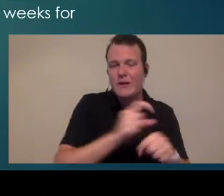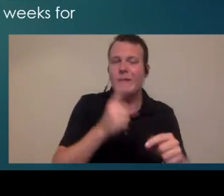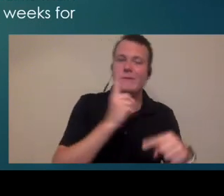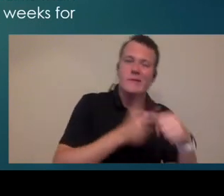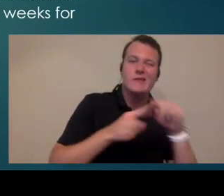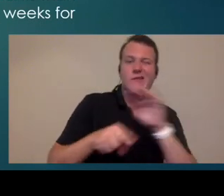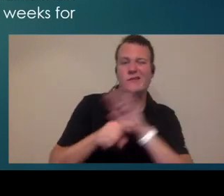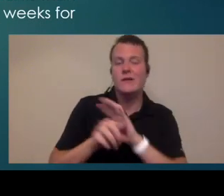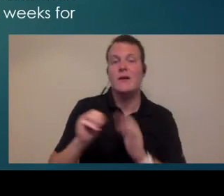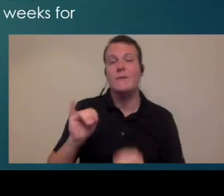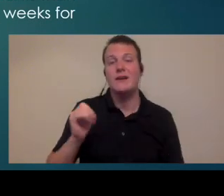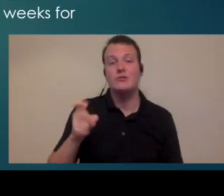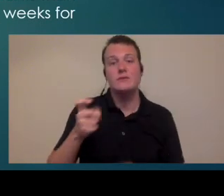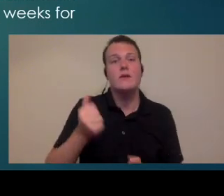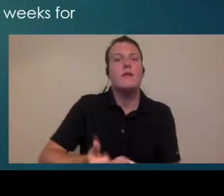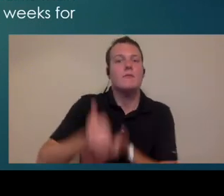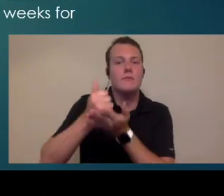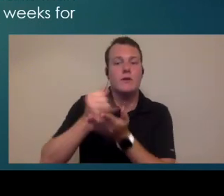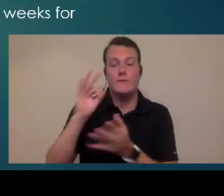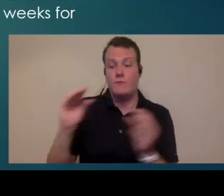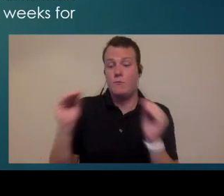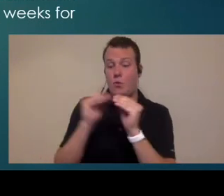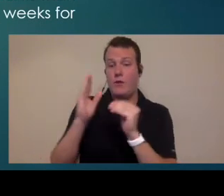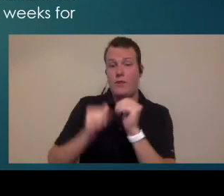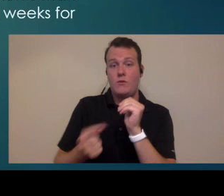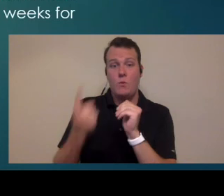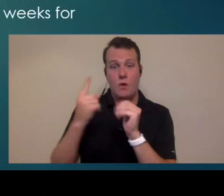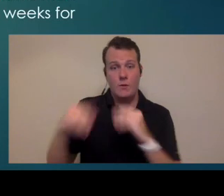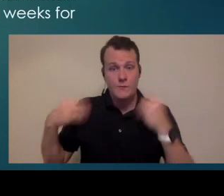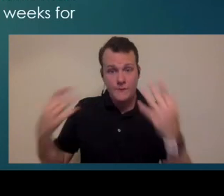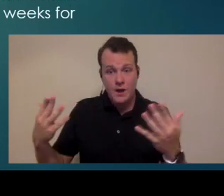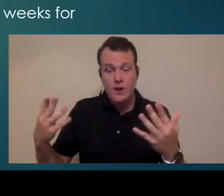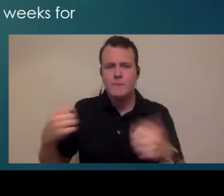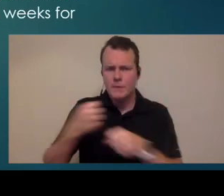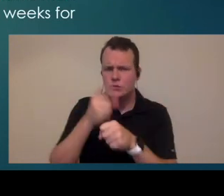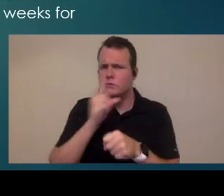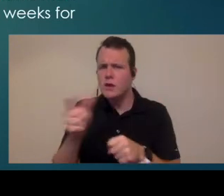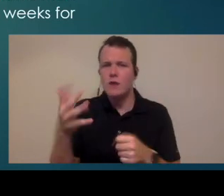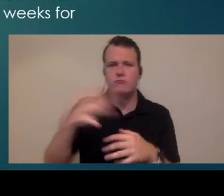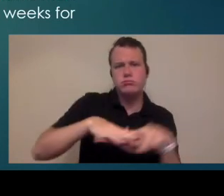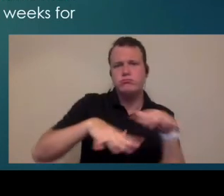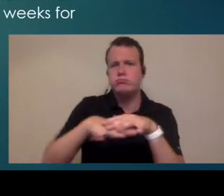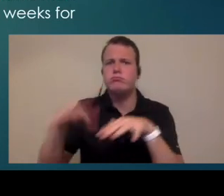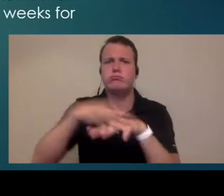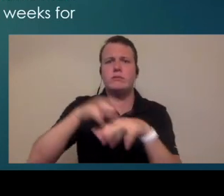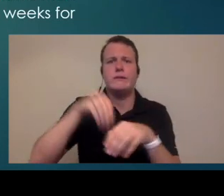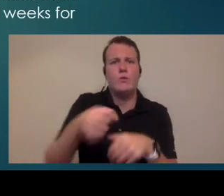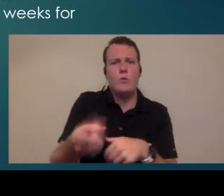cons you know the matrix is helpful if you've got more than one provider in the same clinic you can make sure that you're not overlapping or double booking